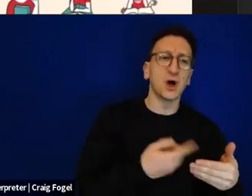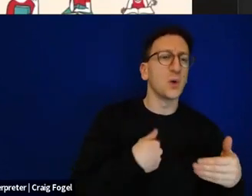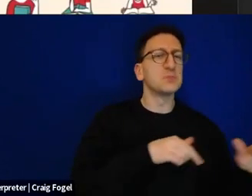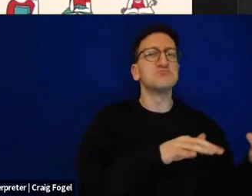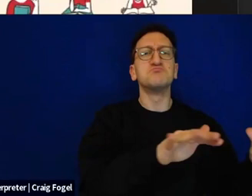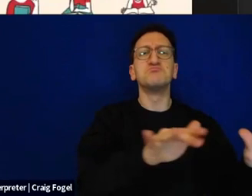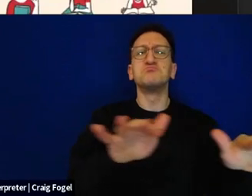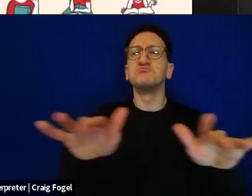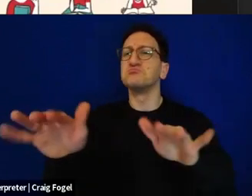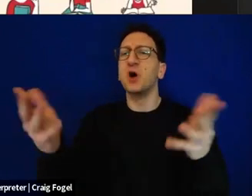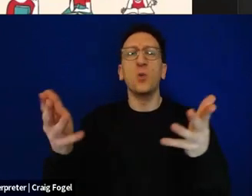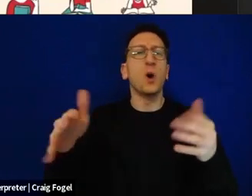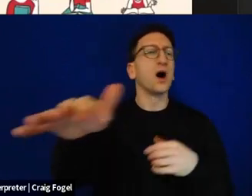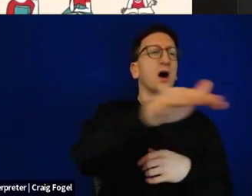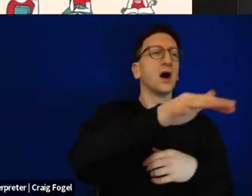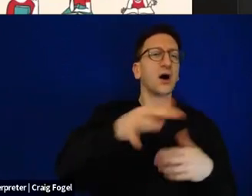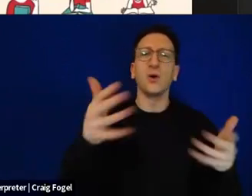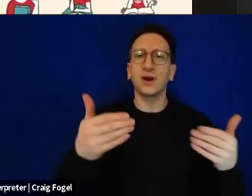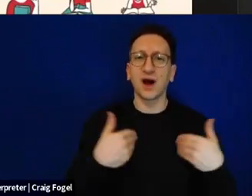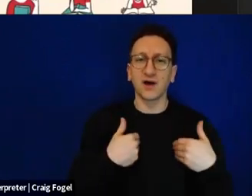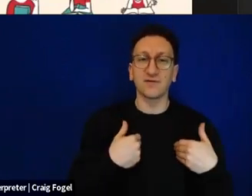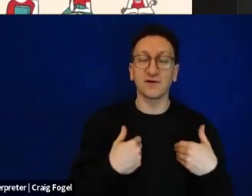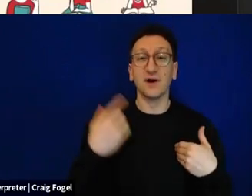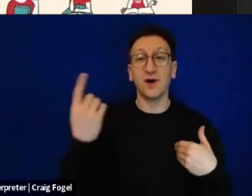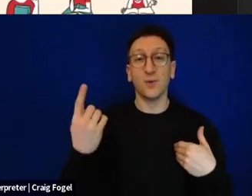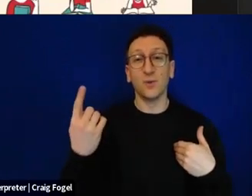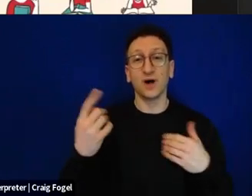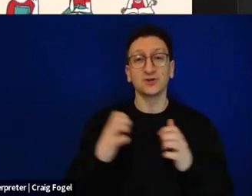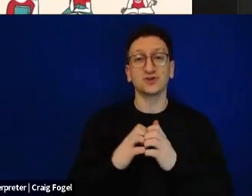And one of Israeli leading startup investors, Yoel Cheshin, wrote about how we raised our daughters